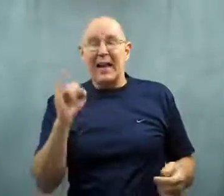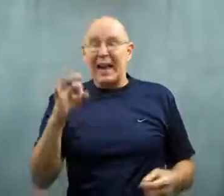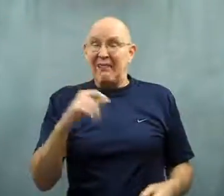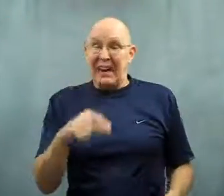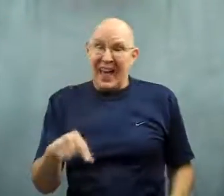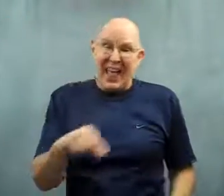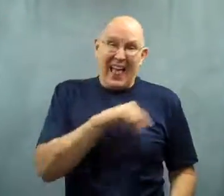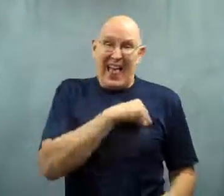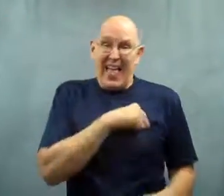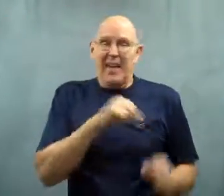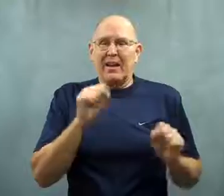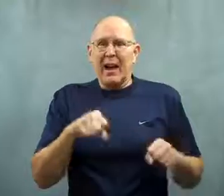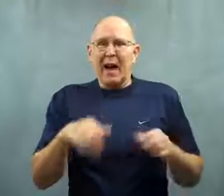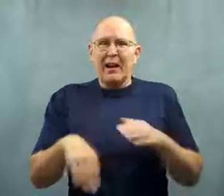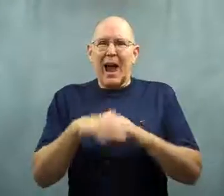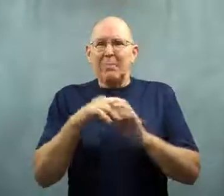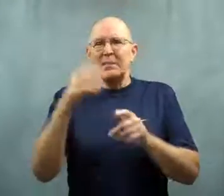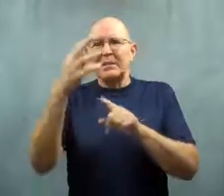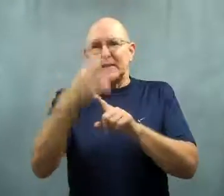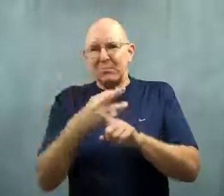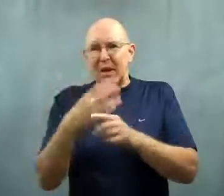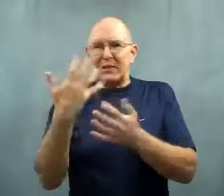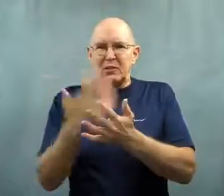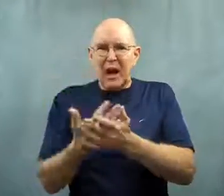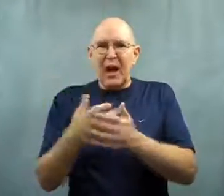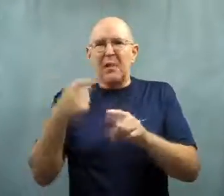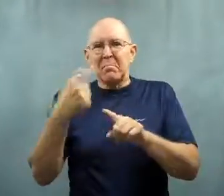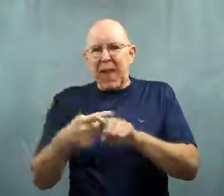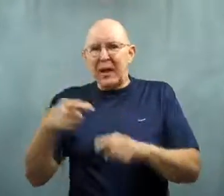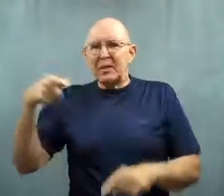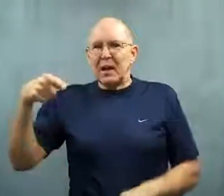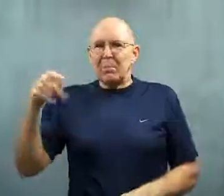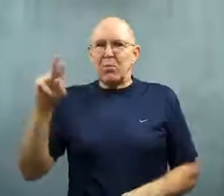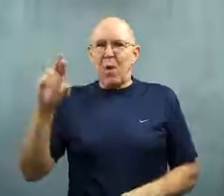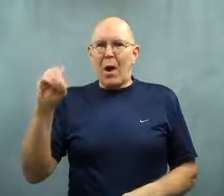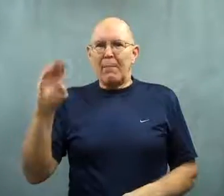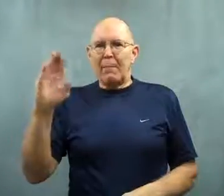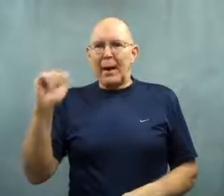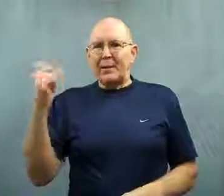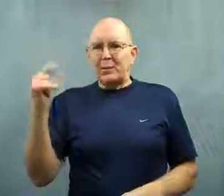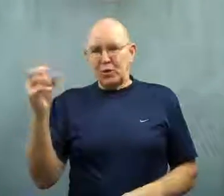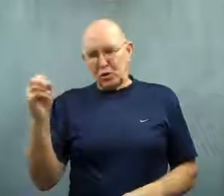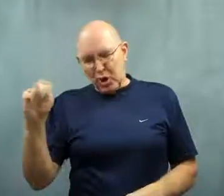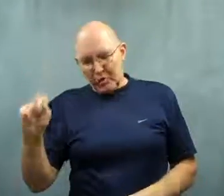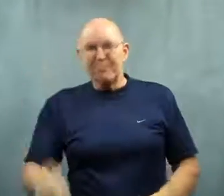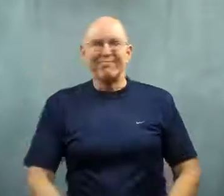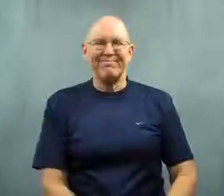If convicted, he could be senenced to 6 months in jail plus probation.